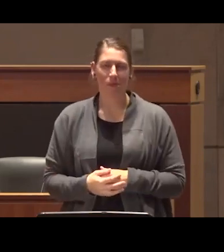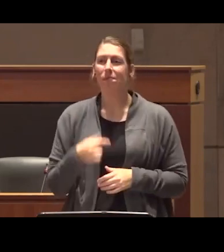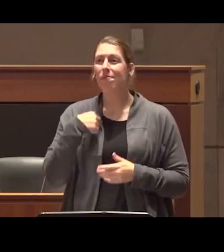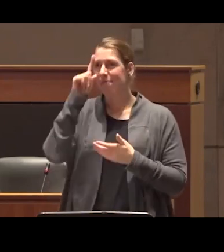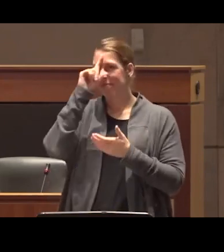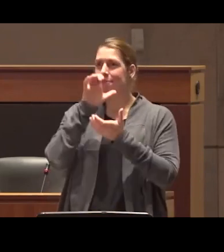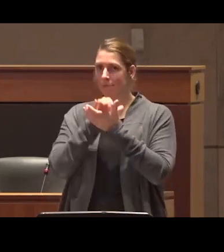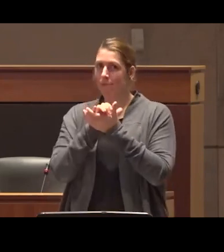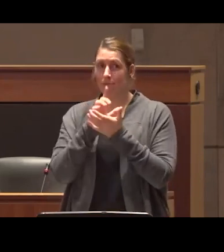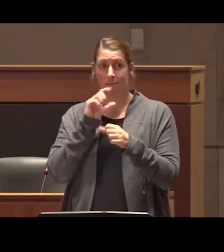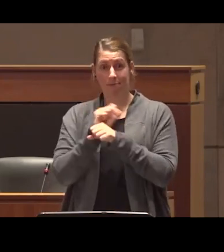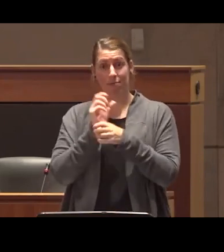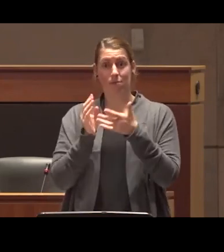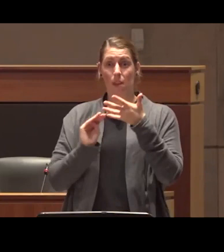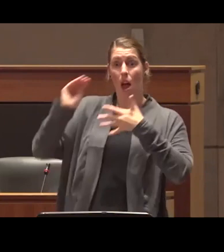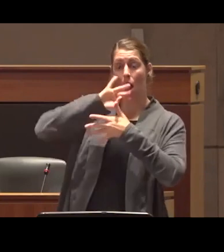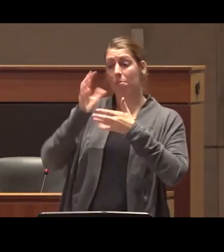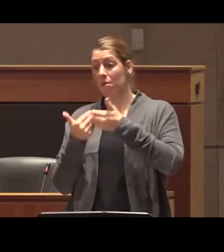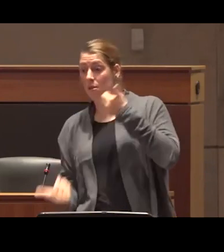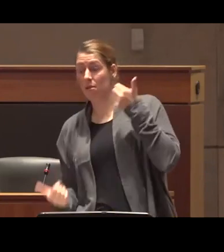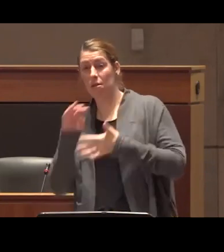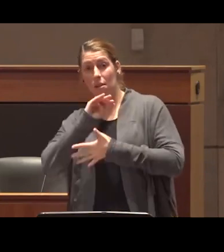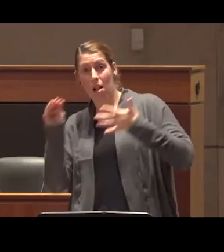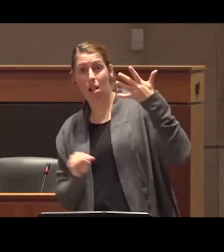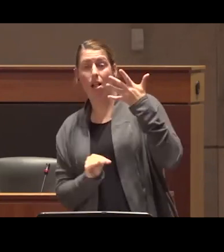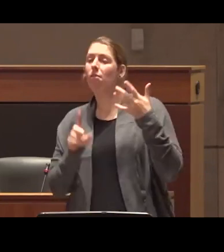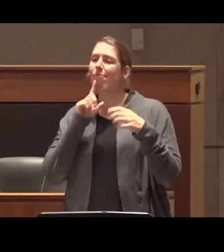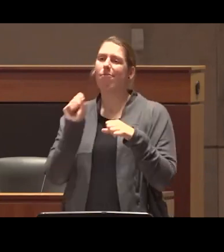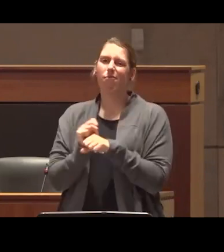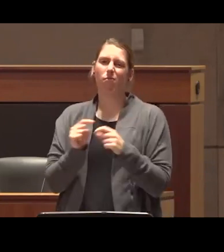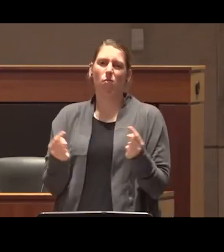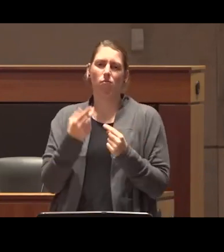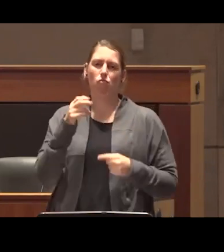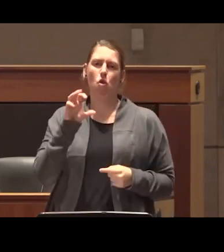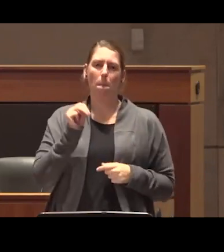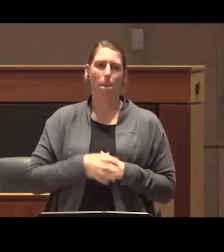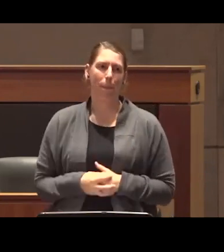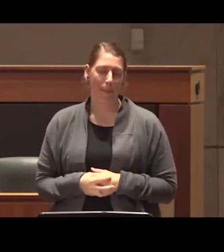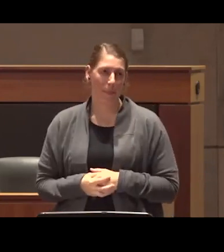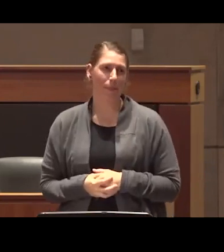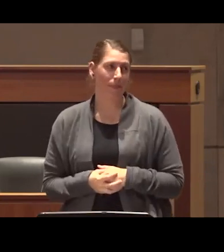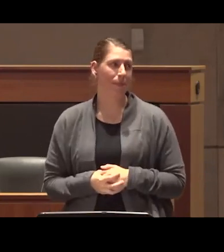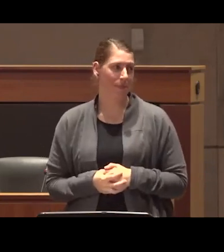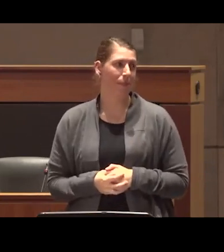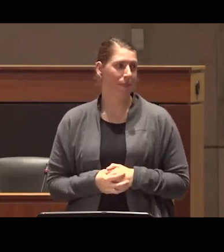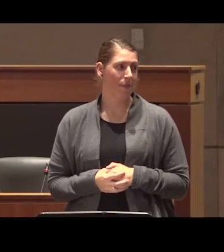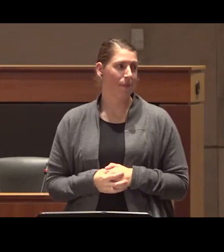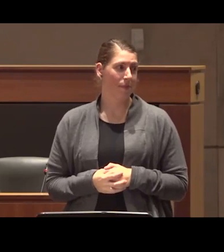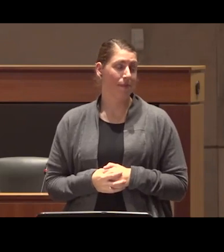does everyone save for those few people uh an immense disservice so yes I think psychedelics